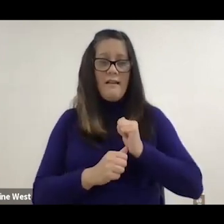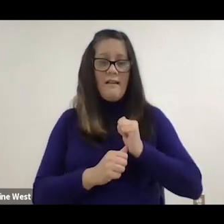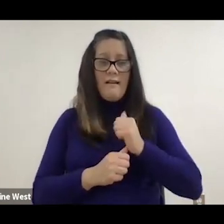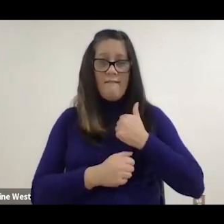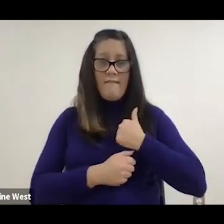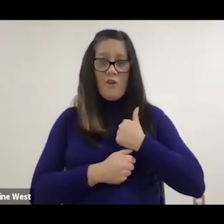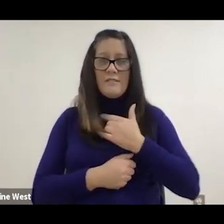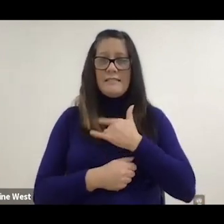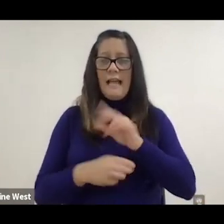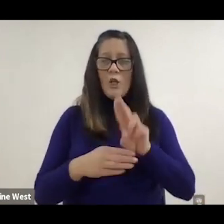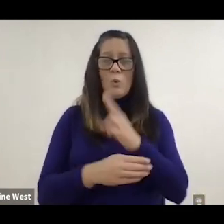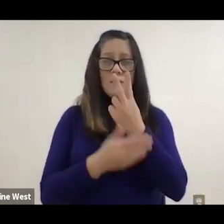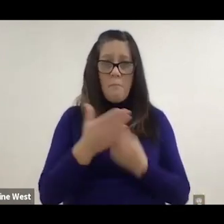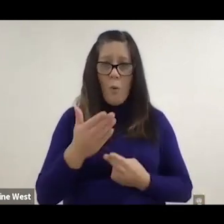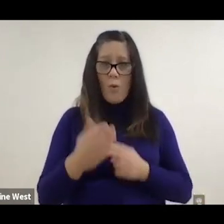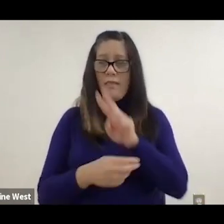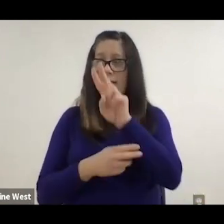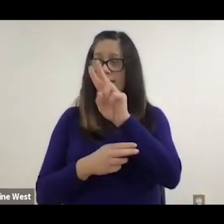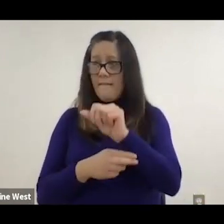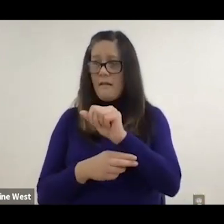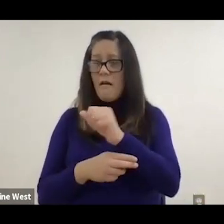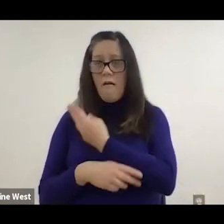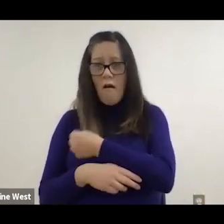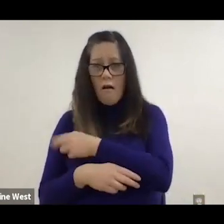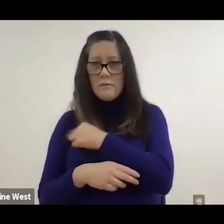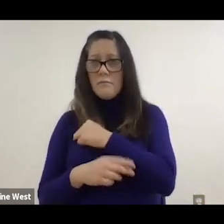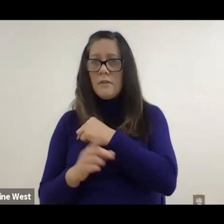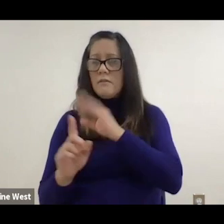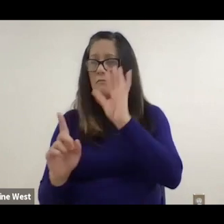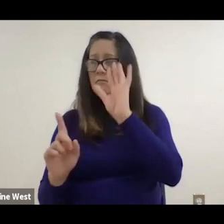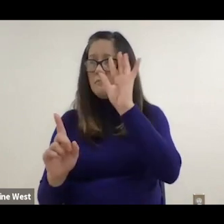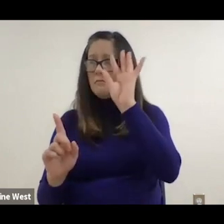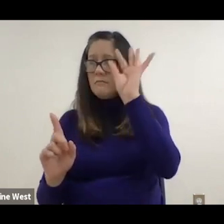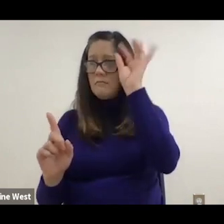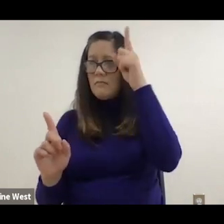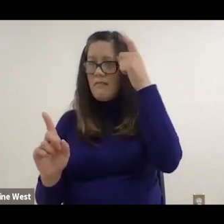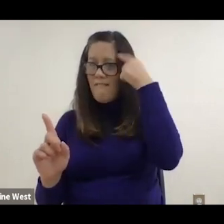mixed model for healthcare provision, they use the Department of Defense, Department of